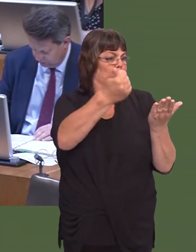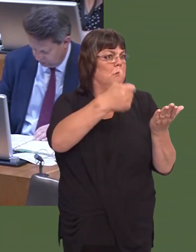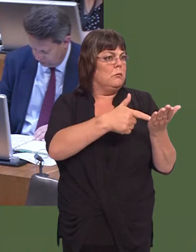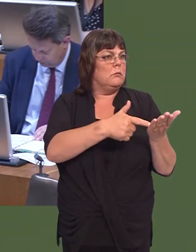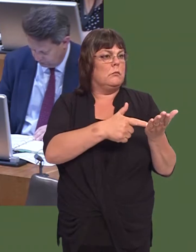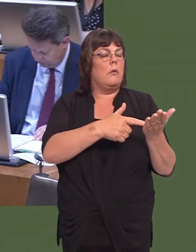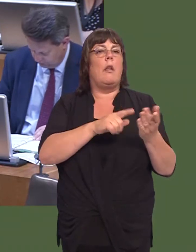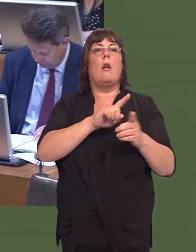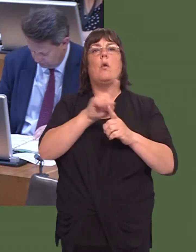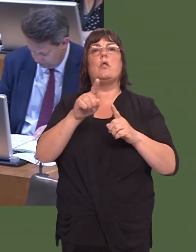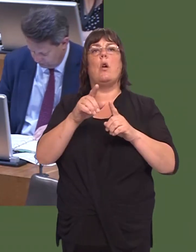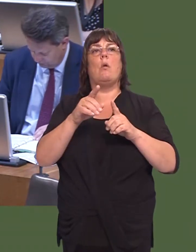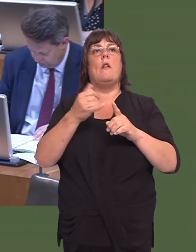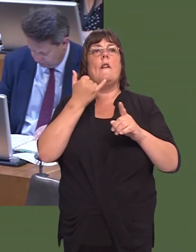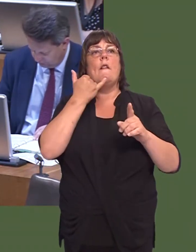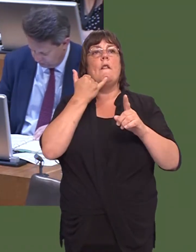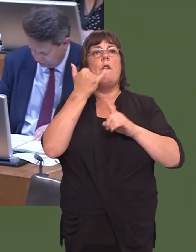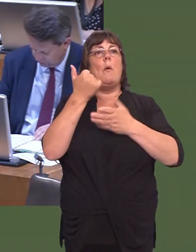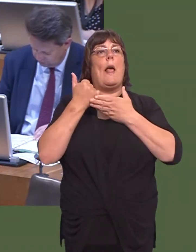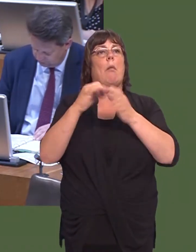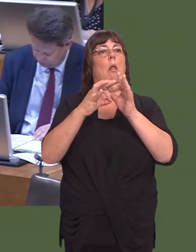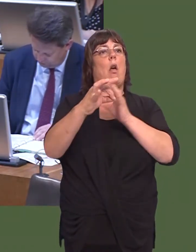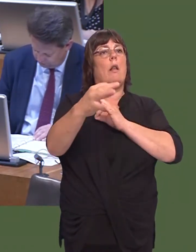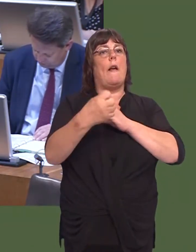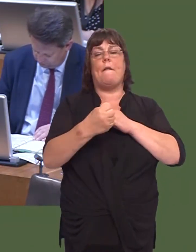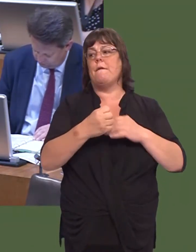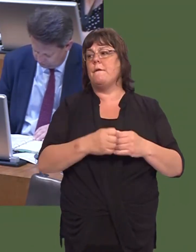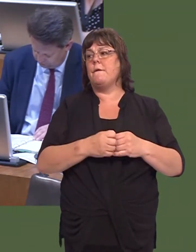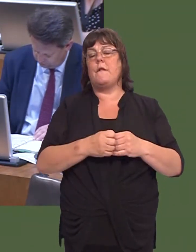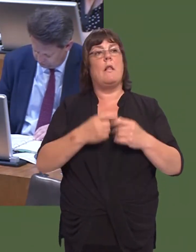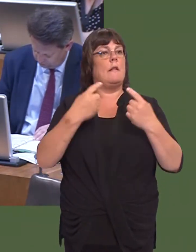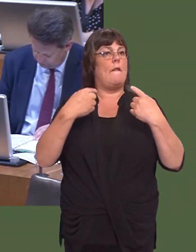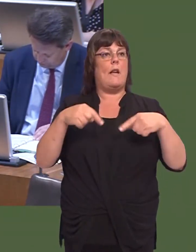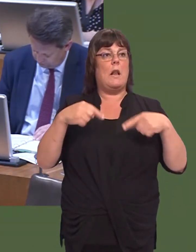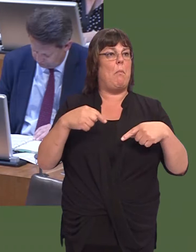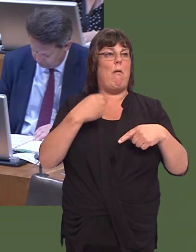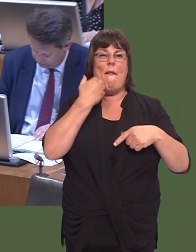emosiynol i bobl sydd wedi cael diagnosis o ddementia a hefyd y rheini sydd yn gofalu amdanyn nhw.